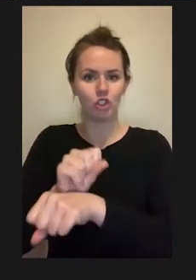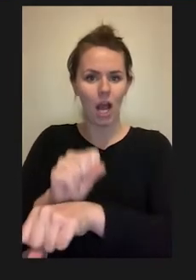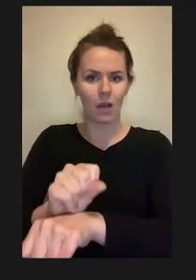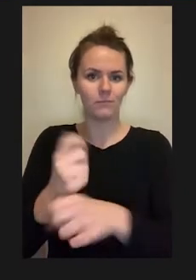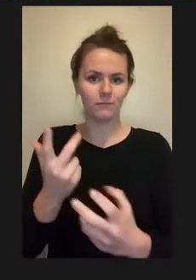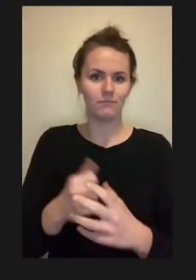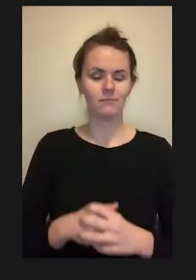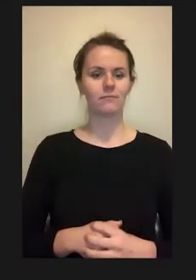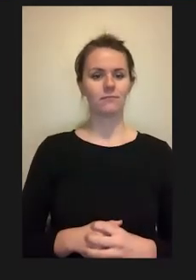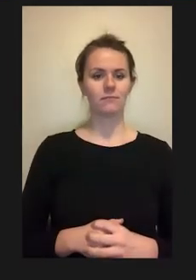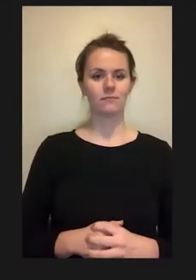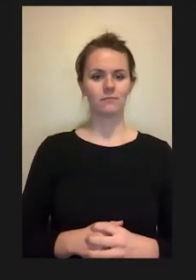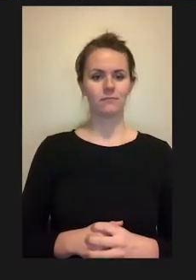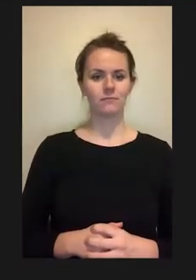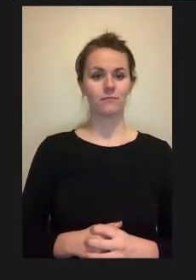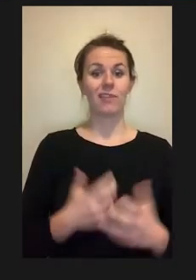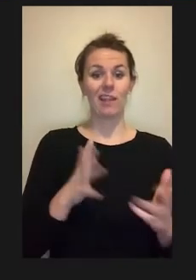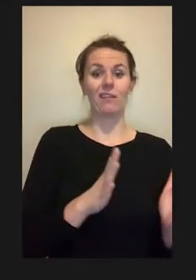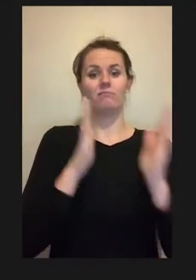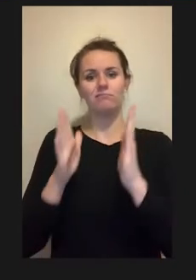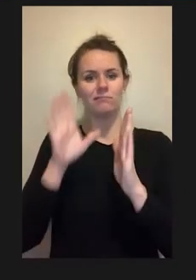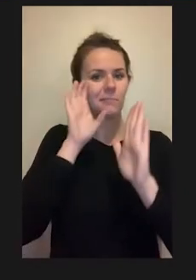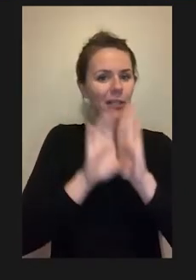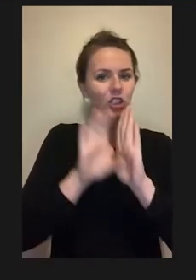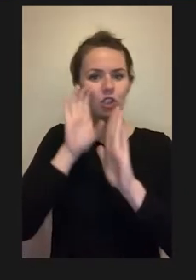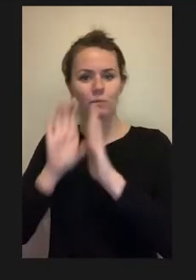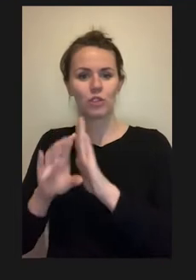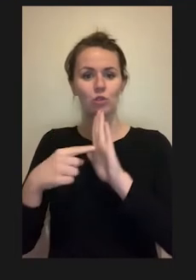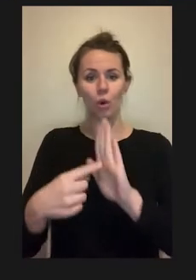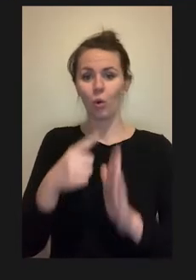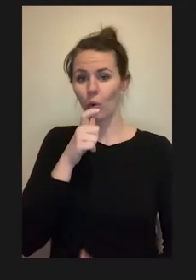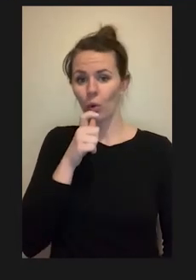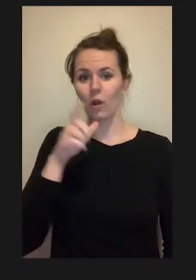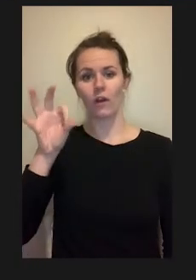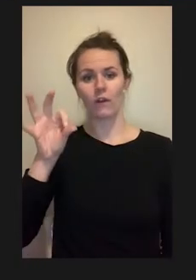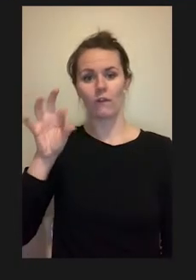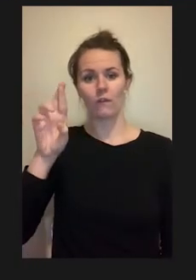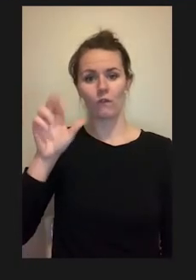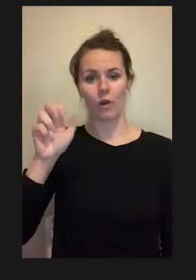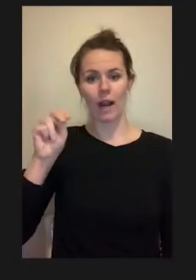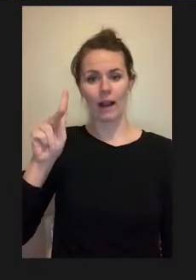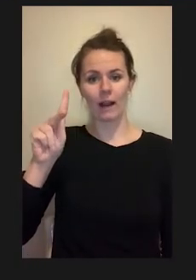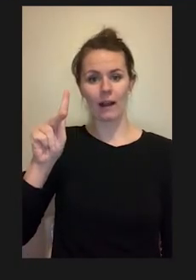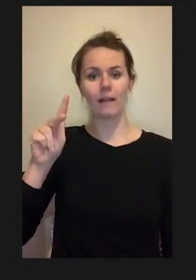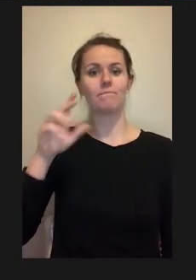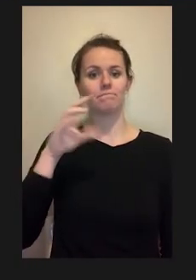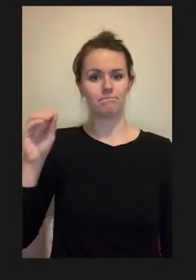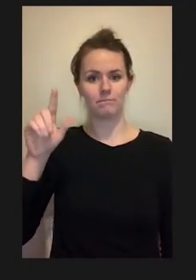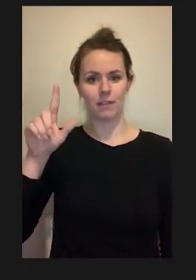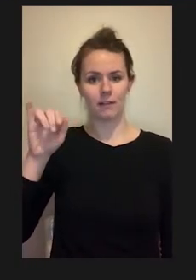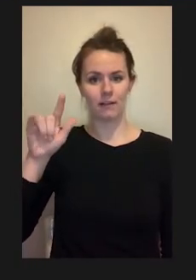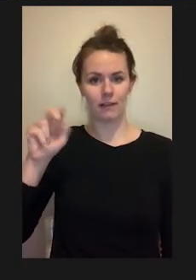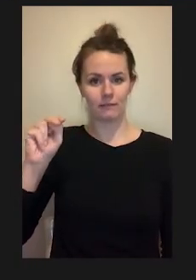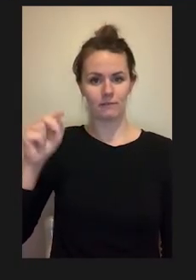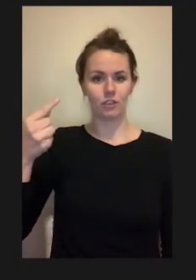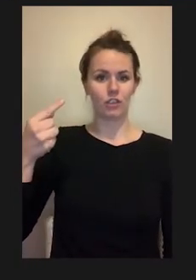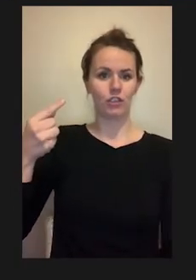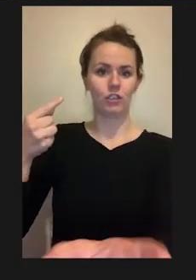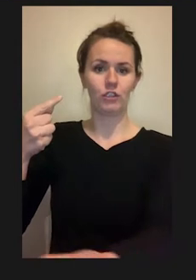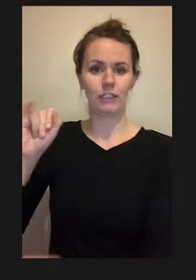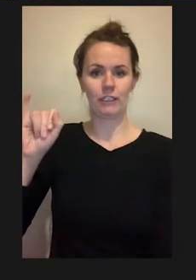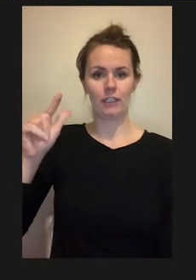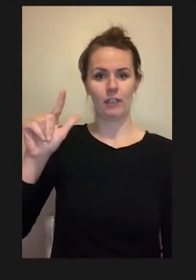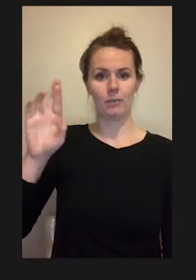studies being conducted by Frank and Lily Gibrath. Both professors at the time at Purdue University